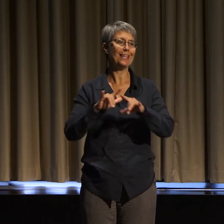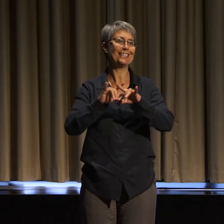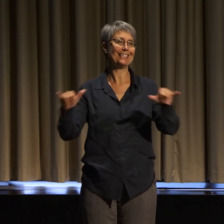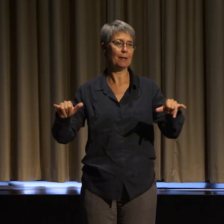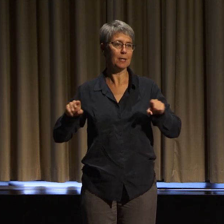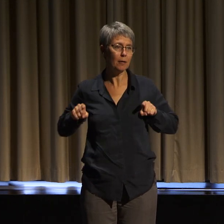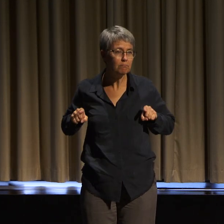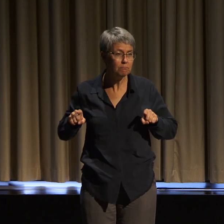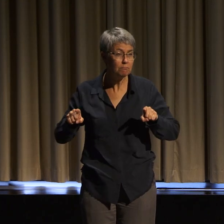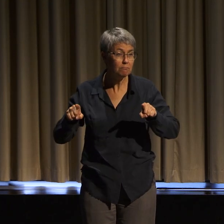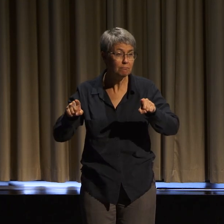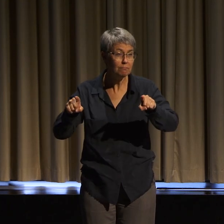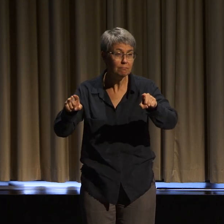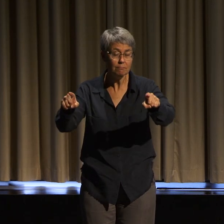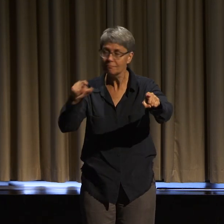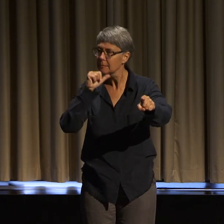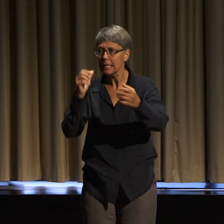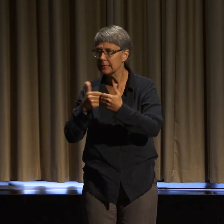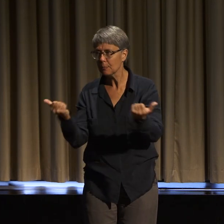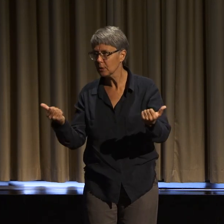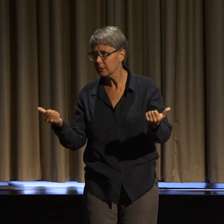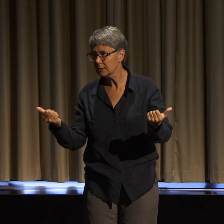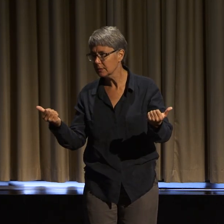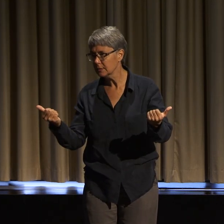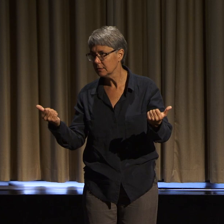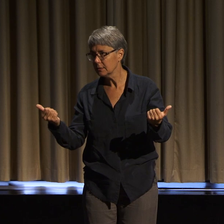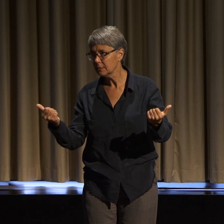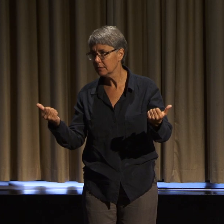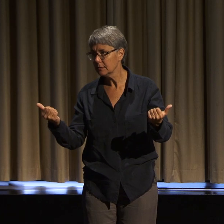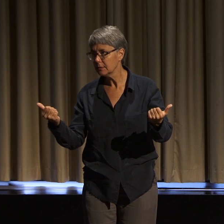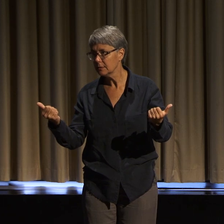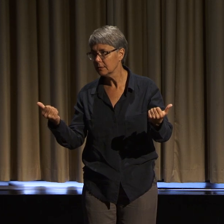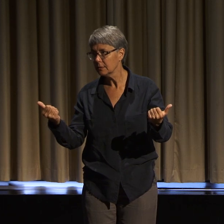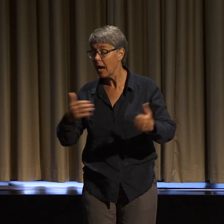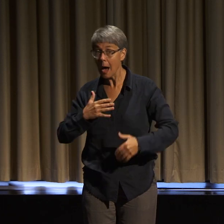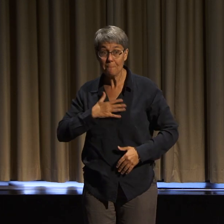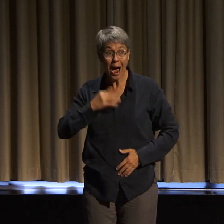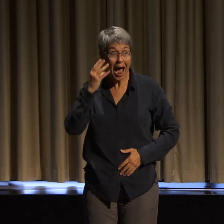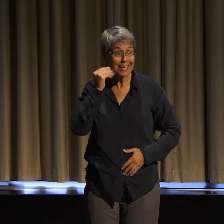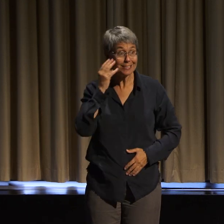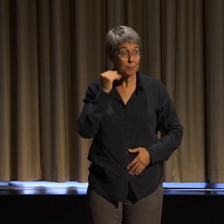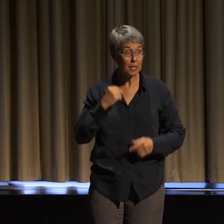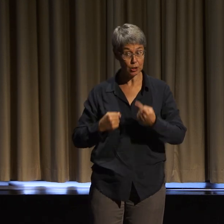Because this space should not be rare. This should be the norm.